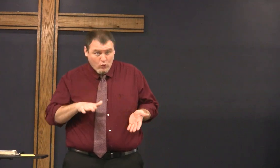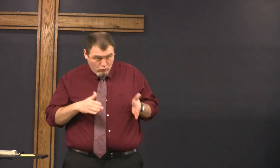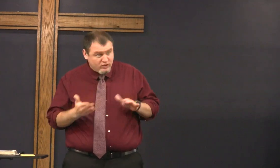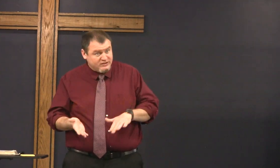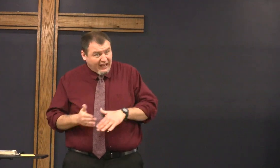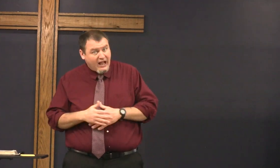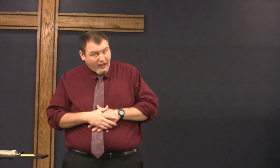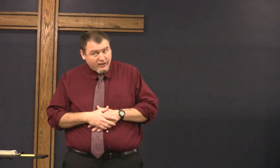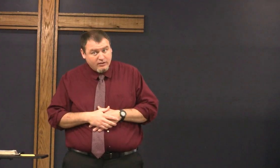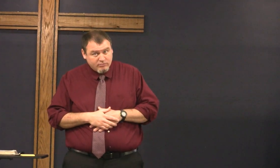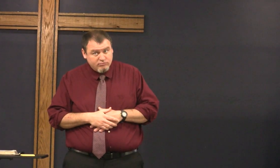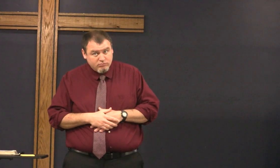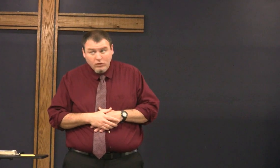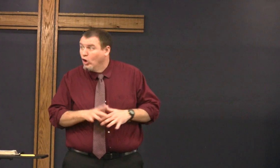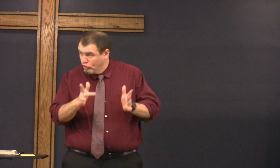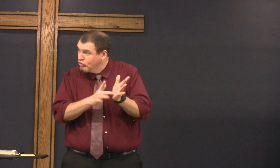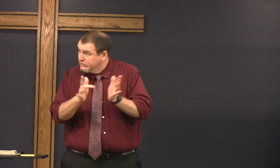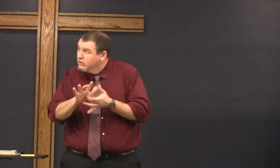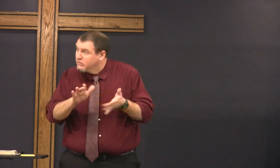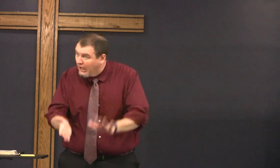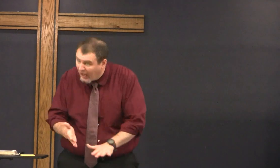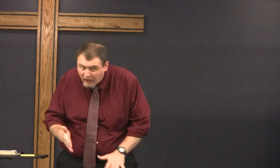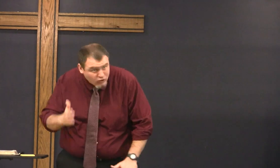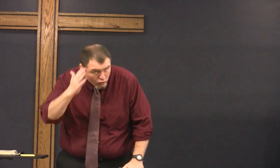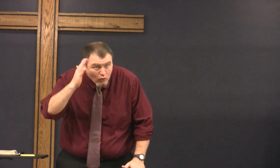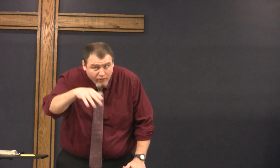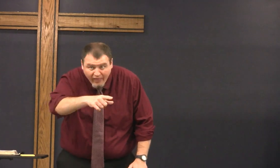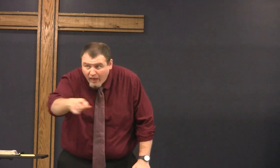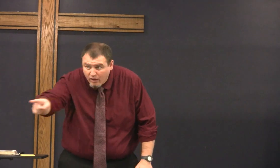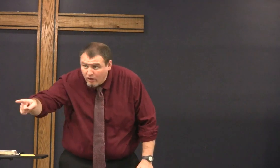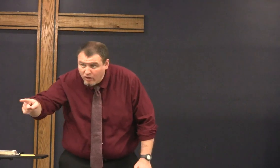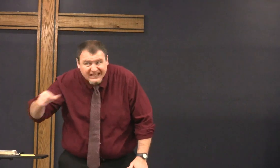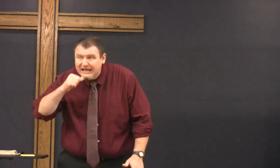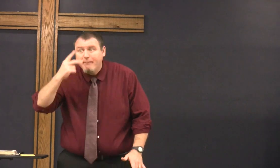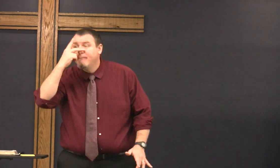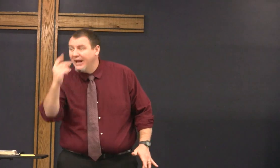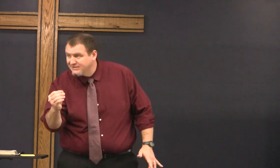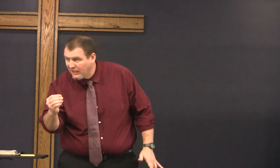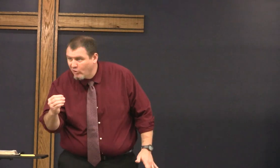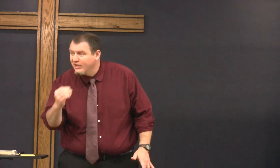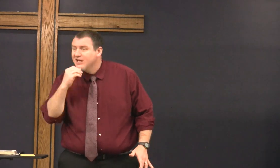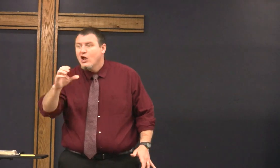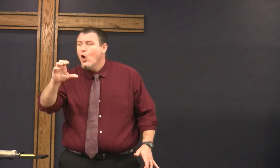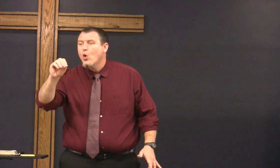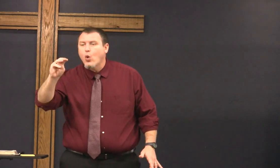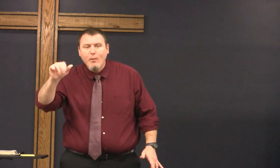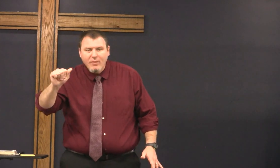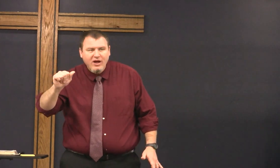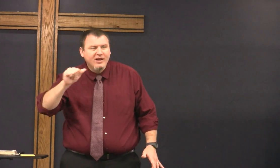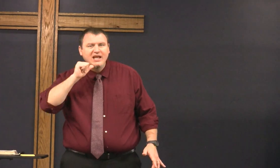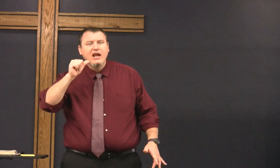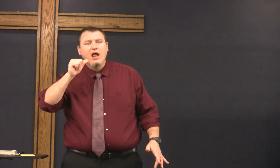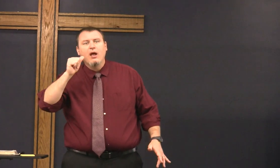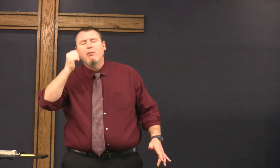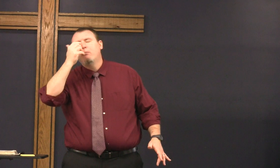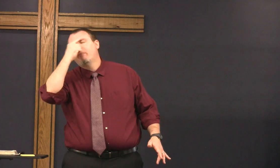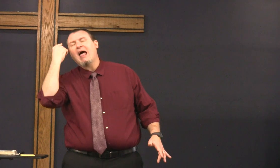I Jesus will die and Jesus died you know that he didn't pass out he wasn't in a